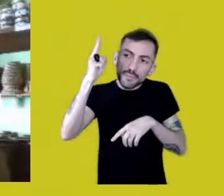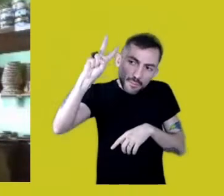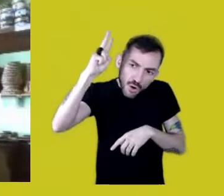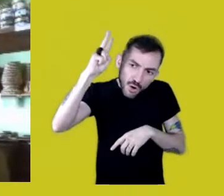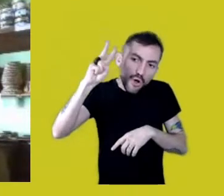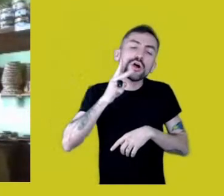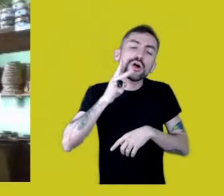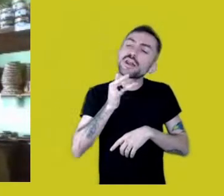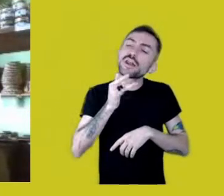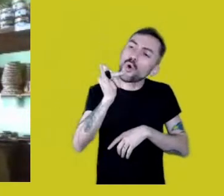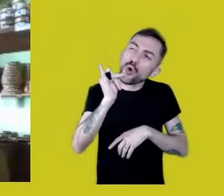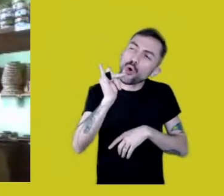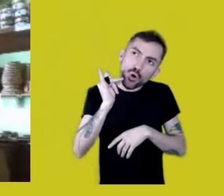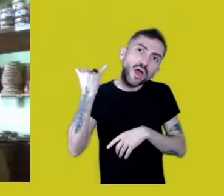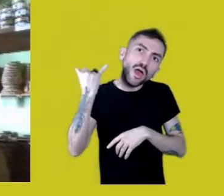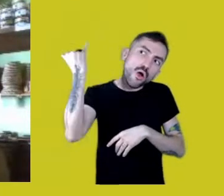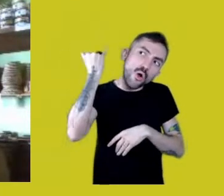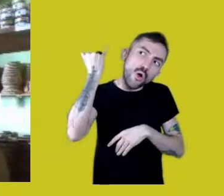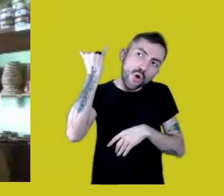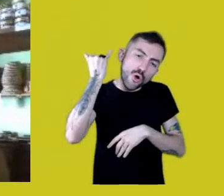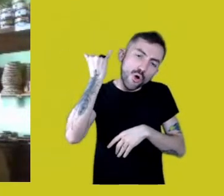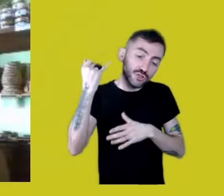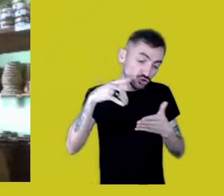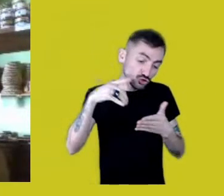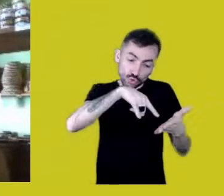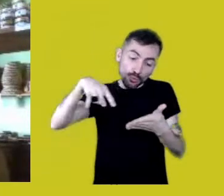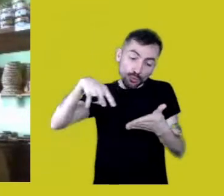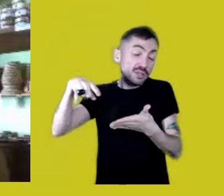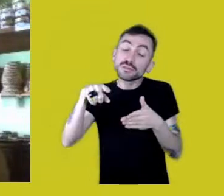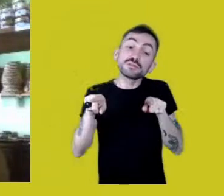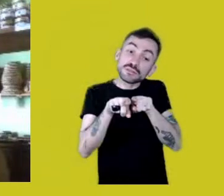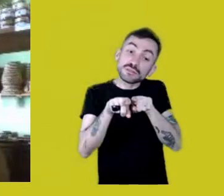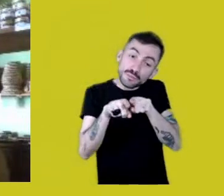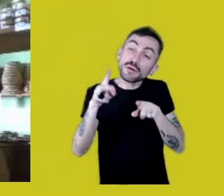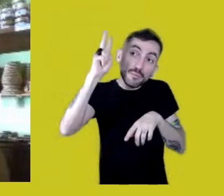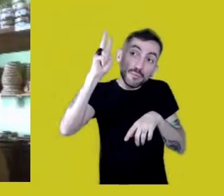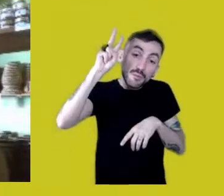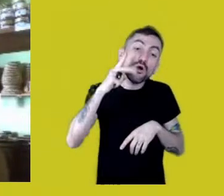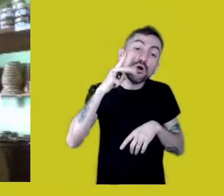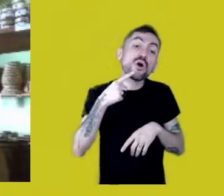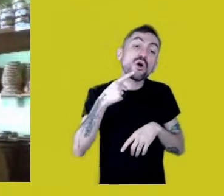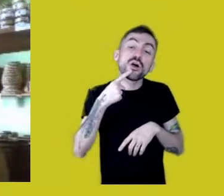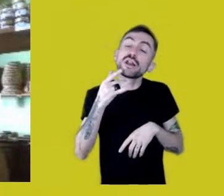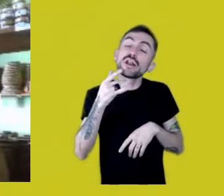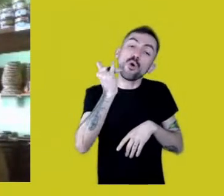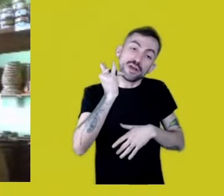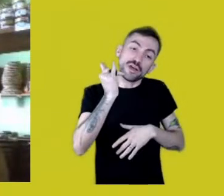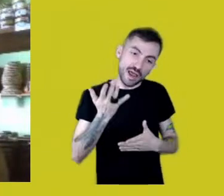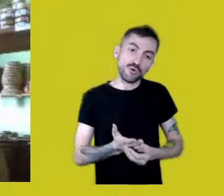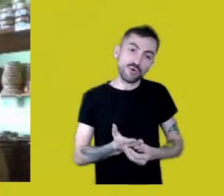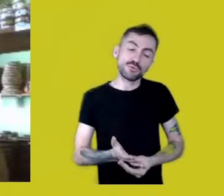not only documents: there were Mura cousins there as well.